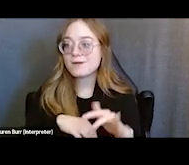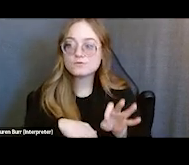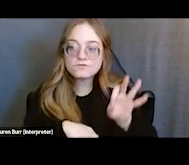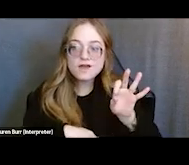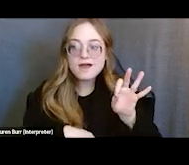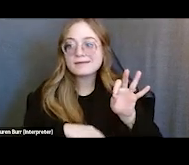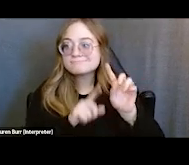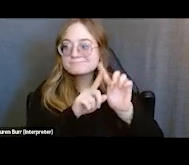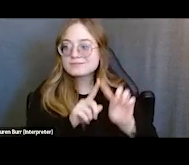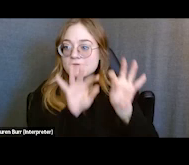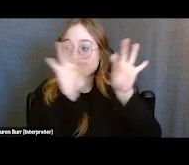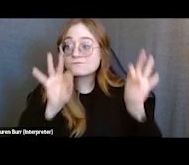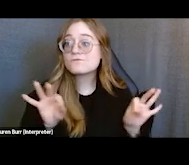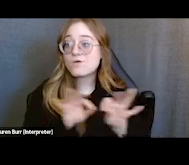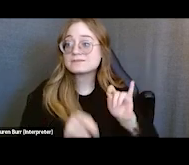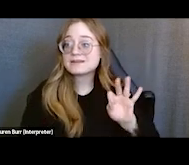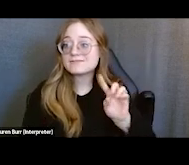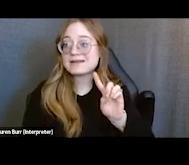if the DDB requires them.